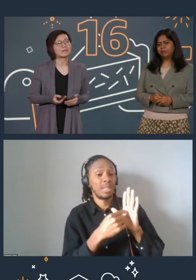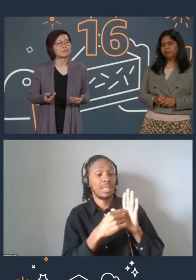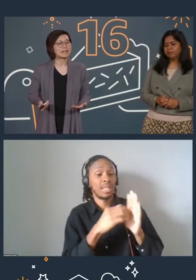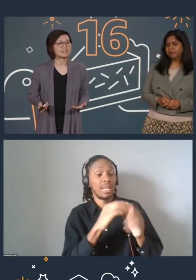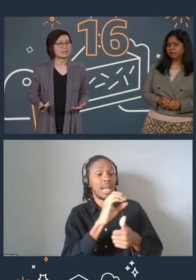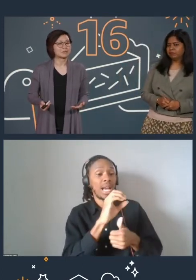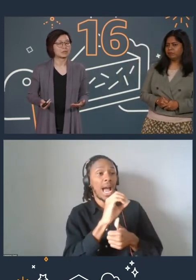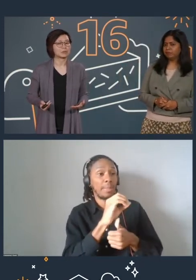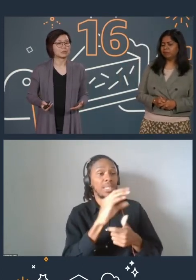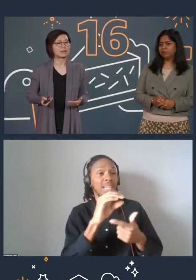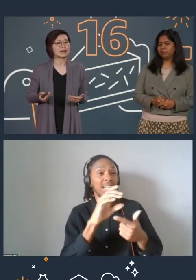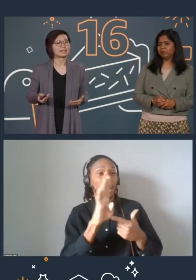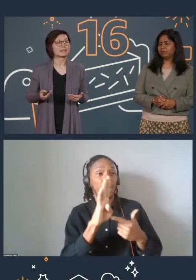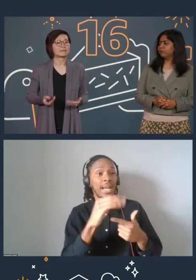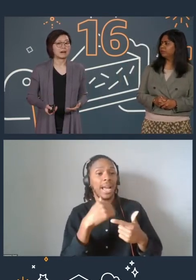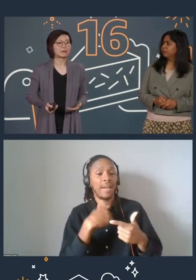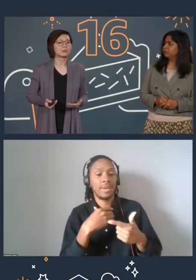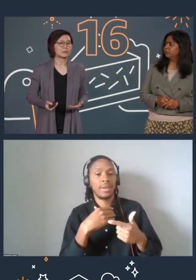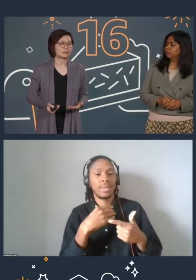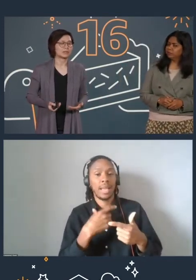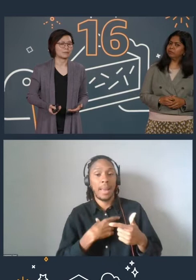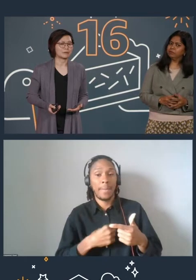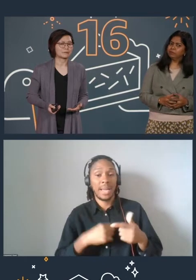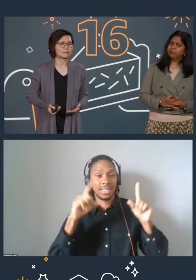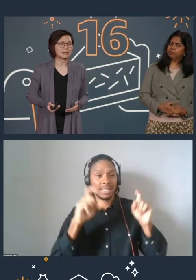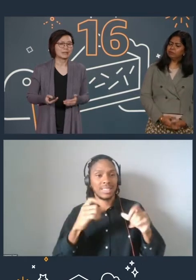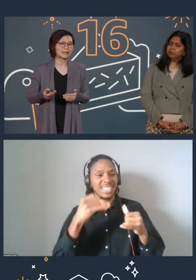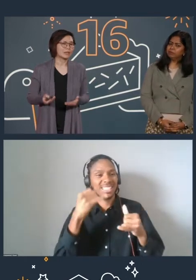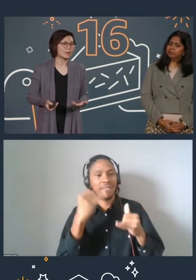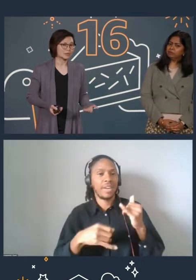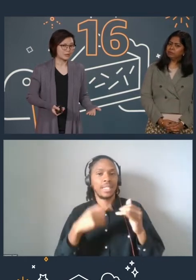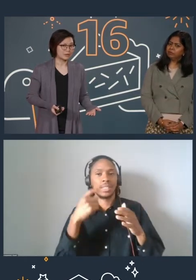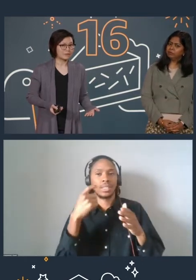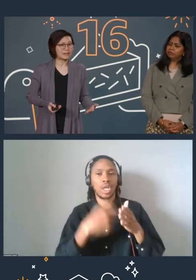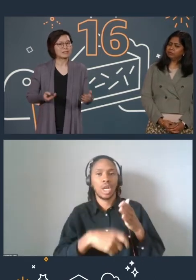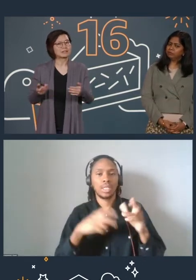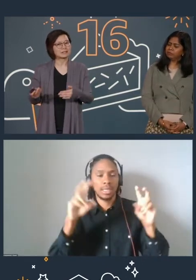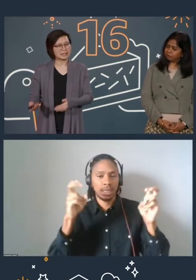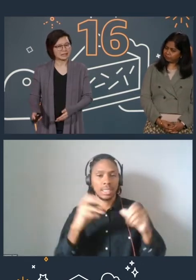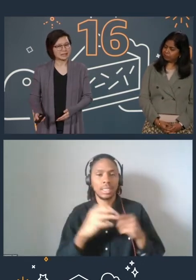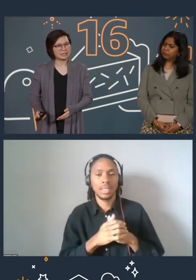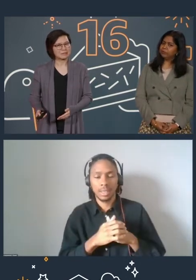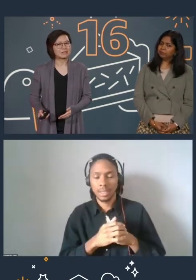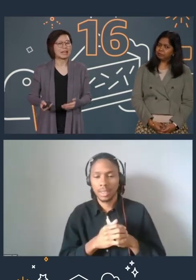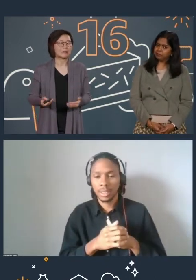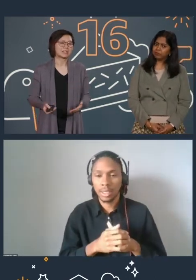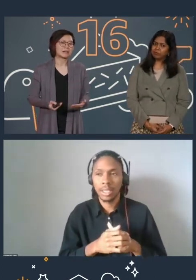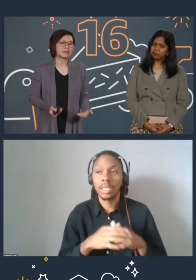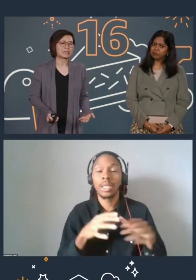have a badge assessment included as the final course topic. In order to earn the badge, take the assessment and obtain a past mark